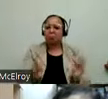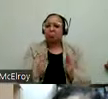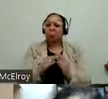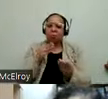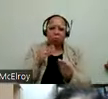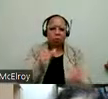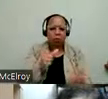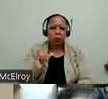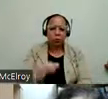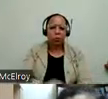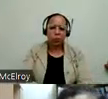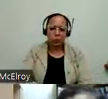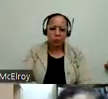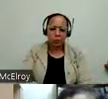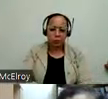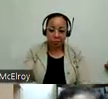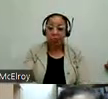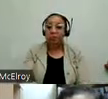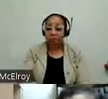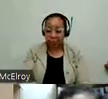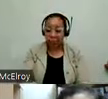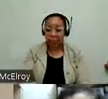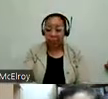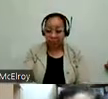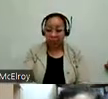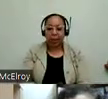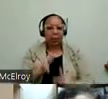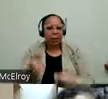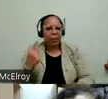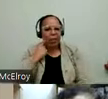At least for now people think they should call here around -- they should